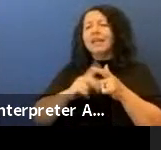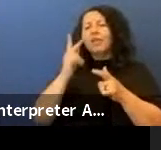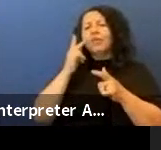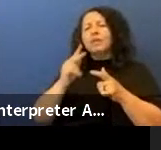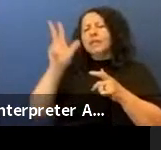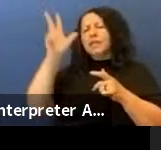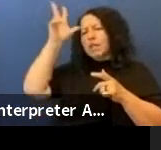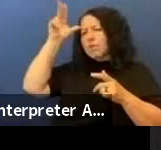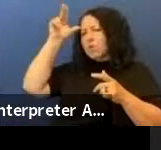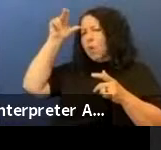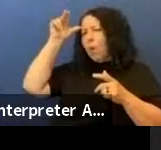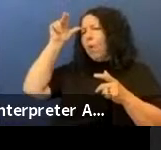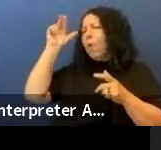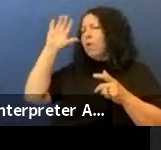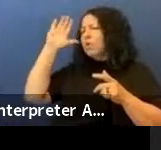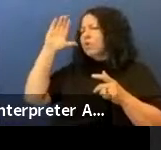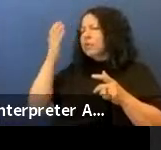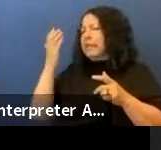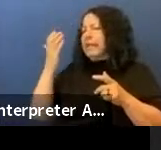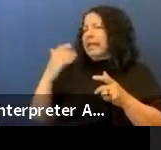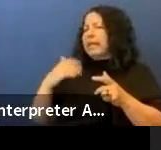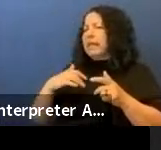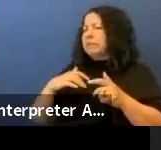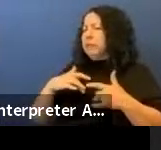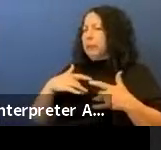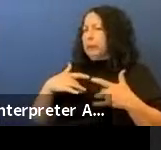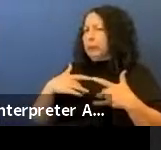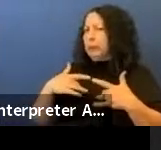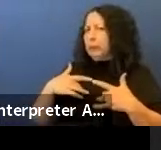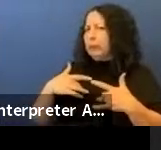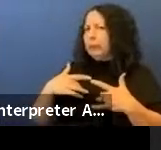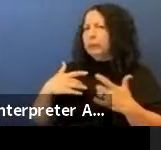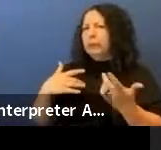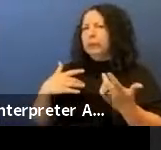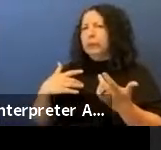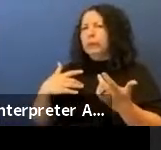distressed. It's really